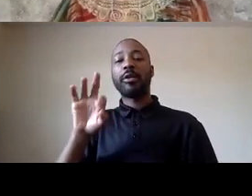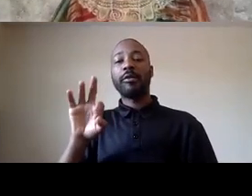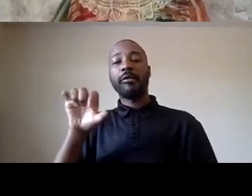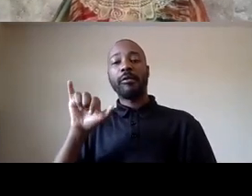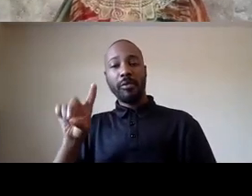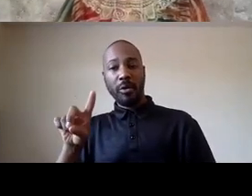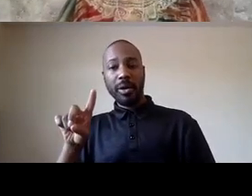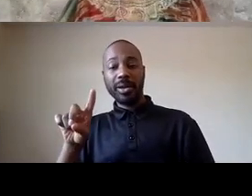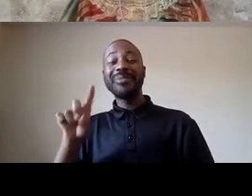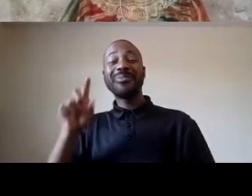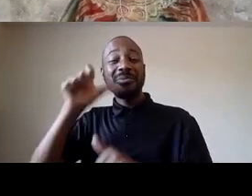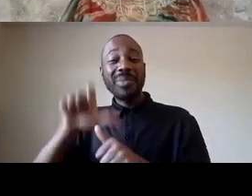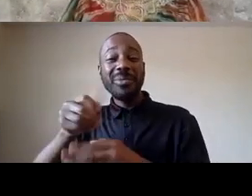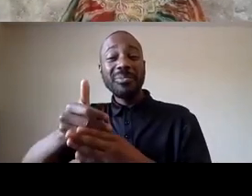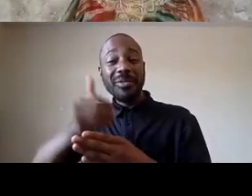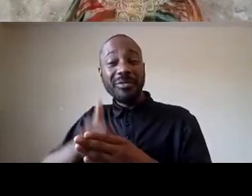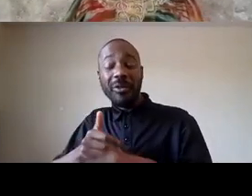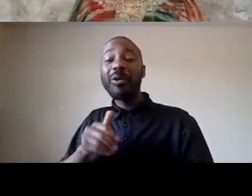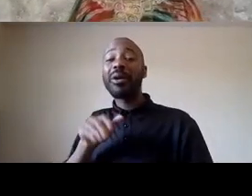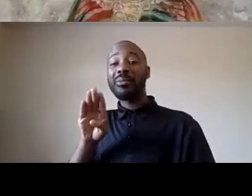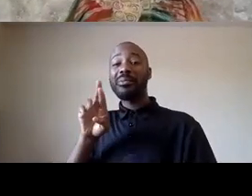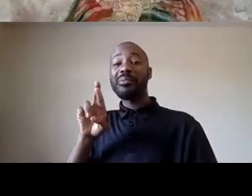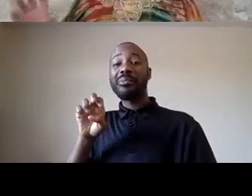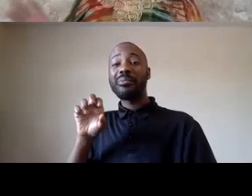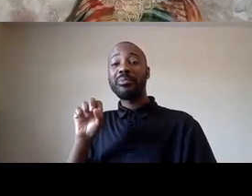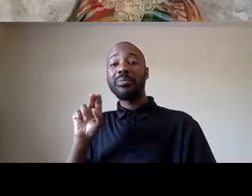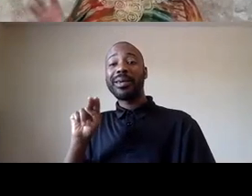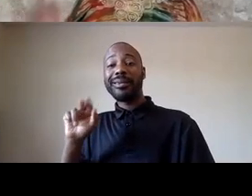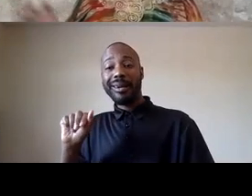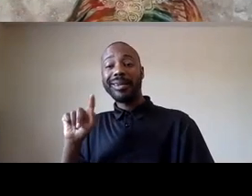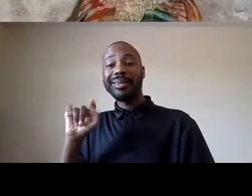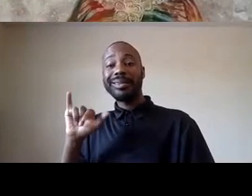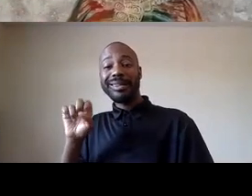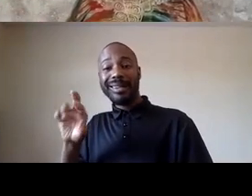louisville who was asleep at her house in her bed